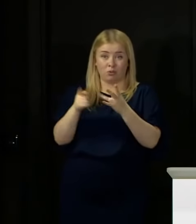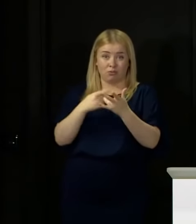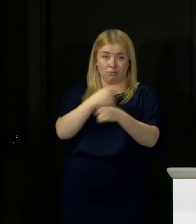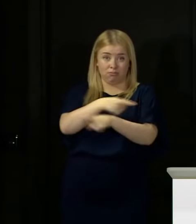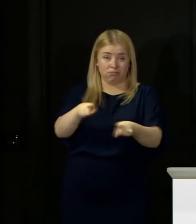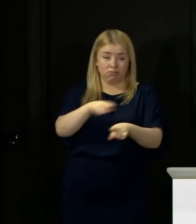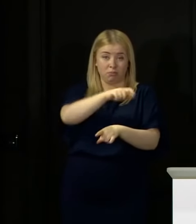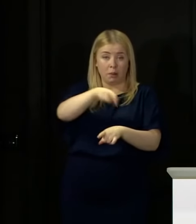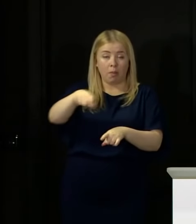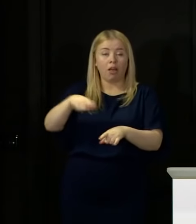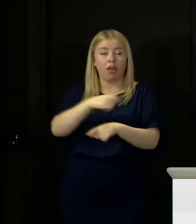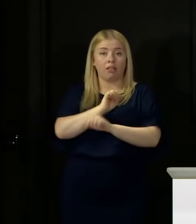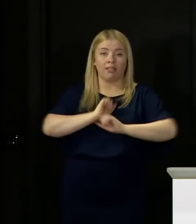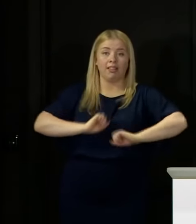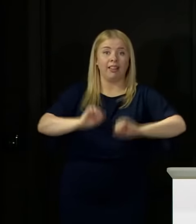And so just think about all of this.